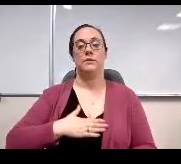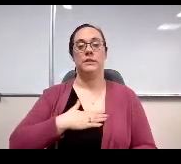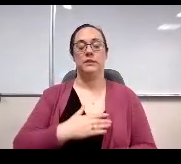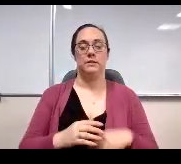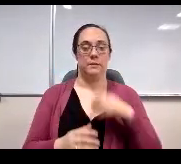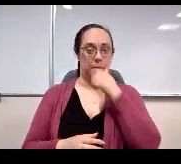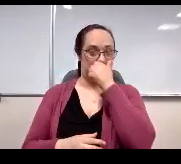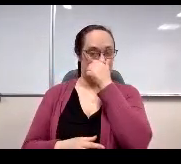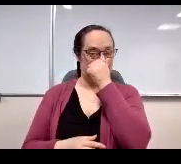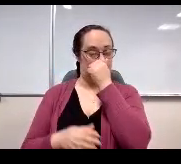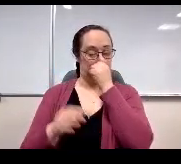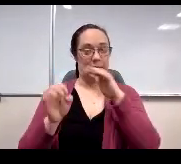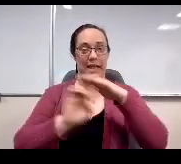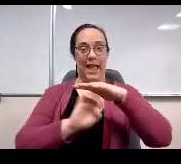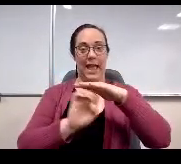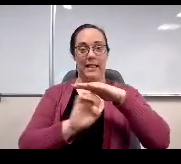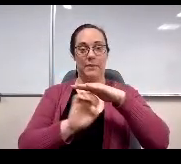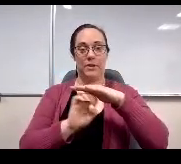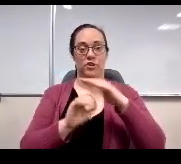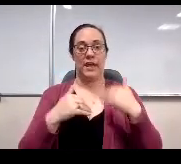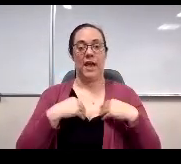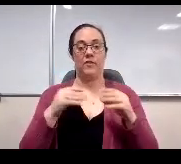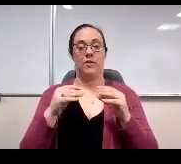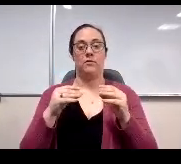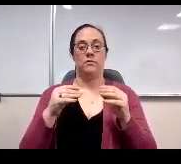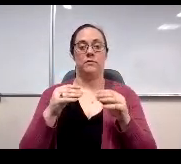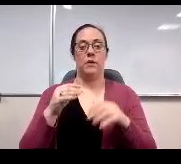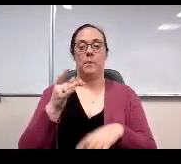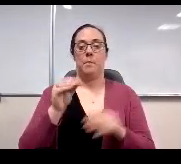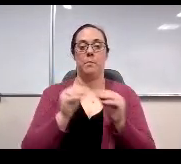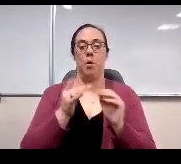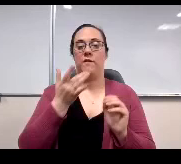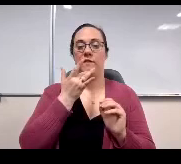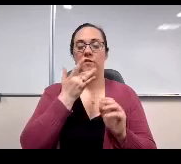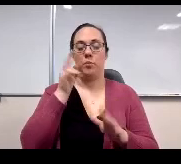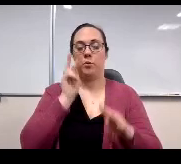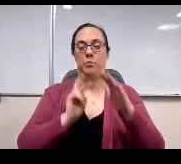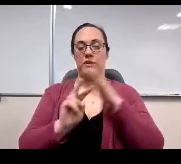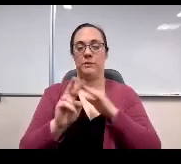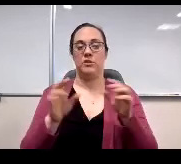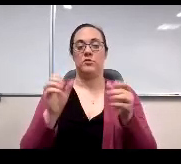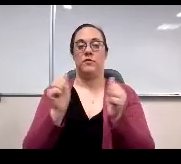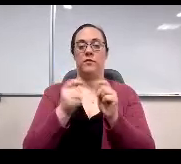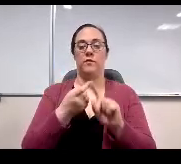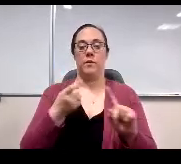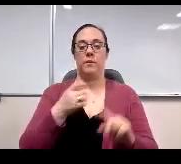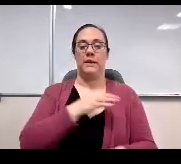At the elementary level, there is closer alignment and more favorable perceptions, especially among staff. This year